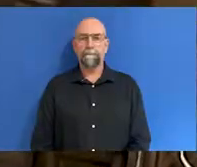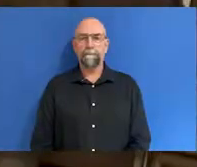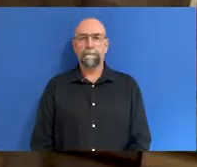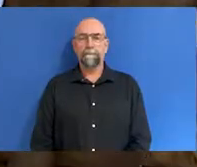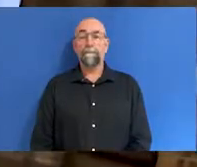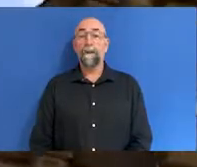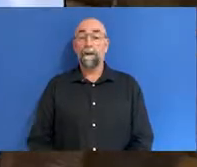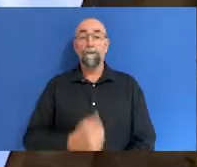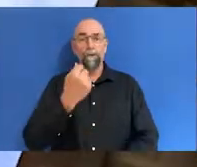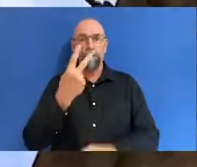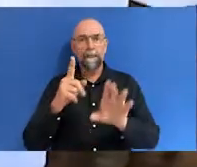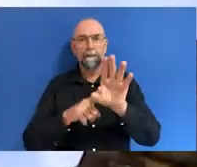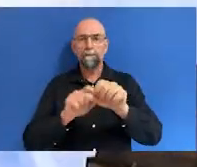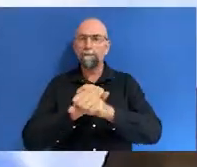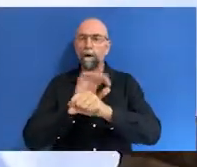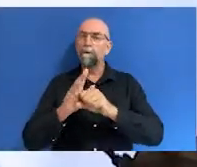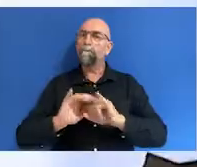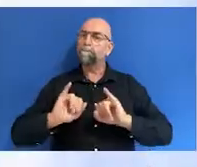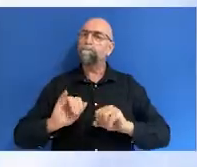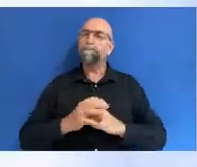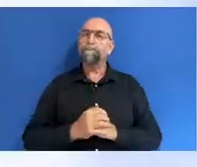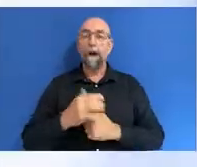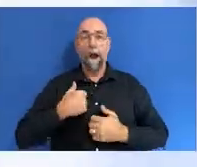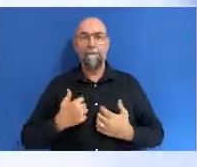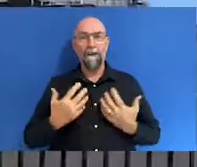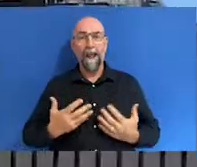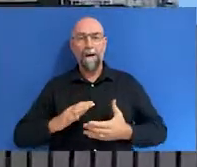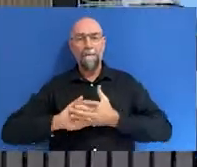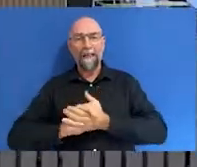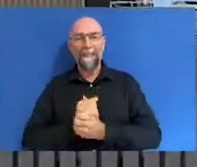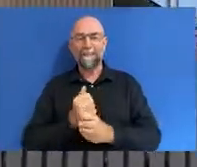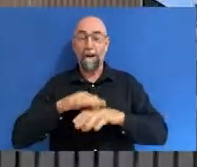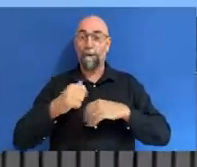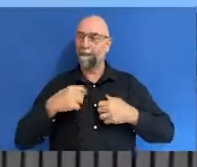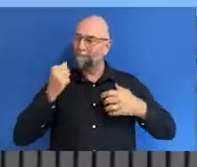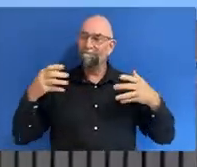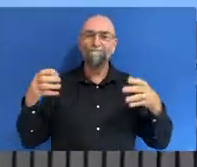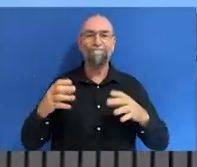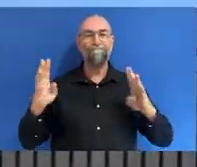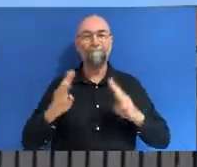After two years of disruptions, I am so pleased that we can gather and celebrate NAIDOC Week